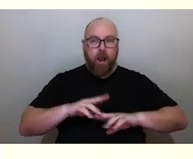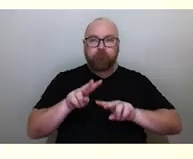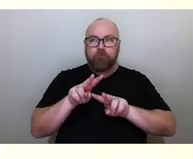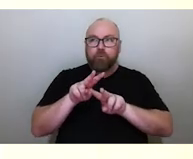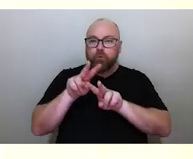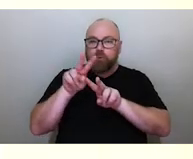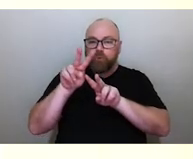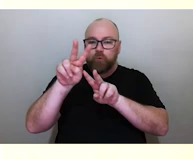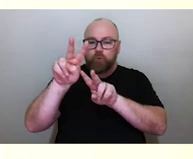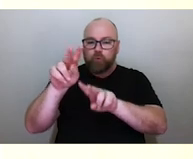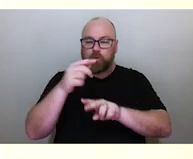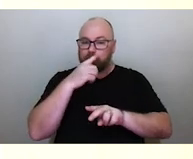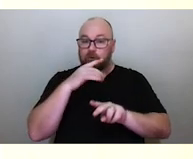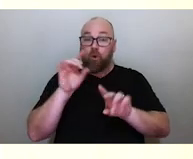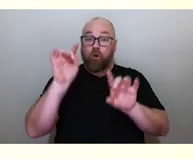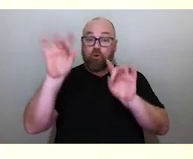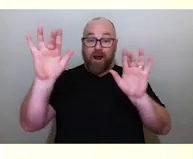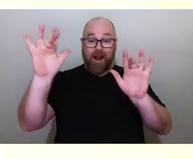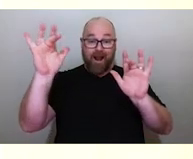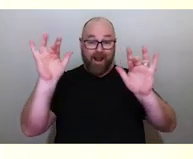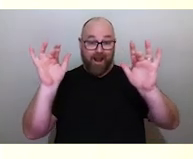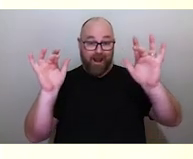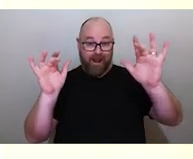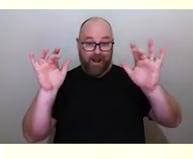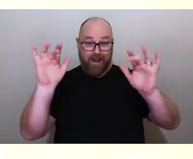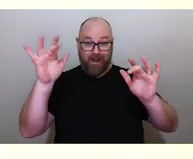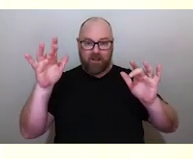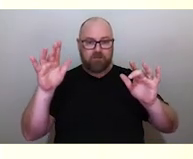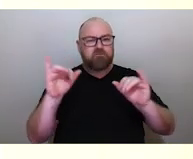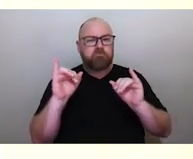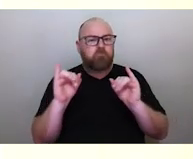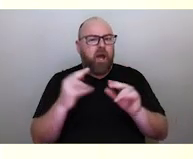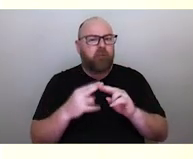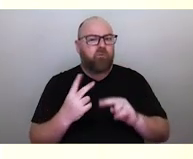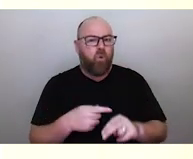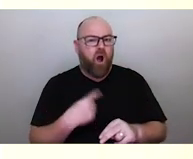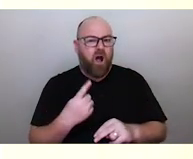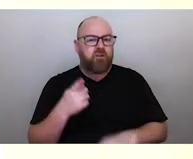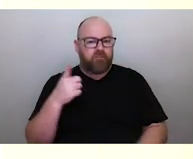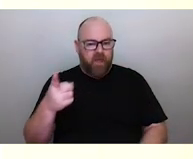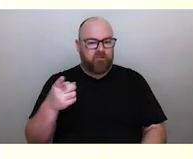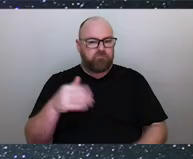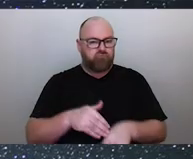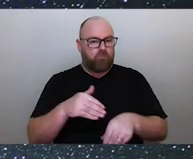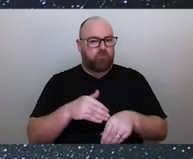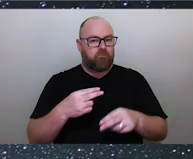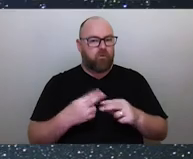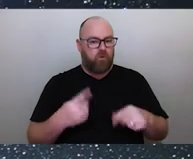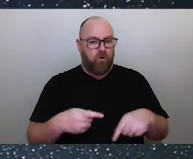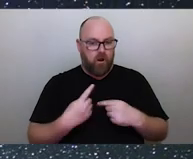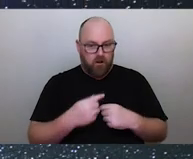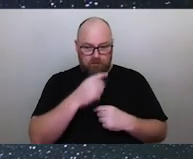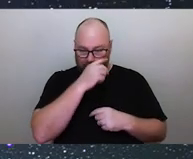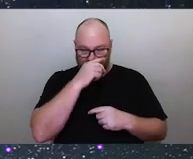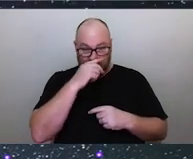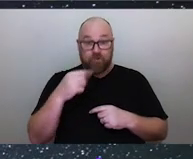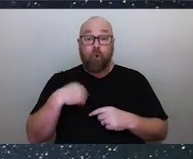So stars twinkling in the sky is really bad. We consider that a real problem. So we put telescopes on mountaintops